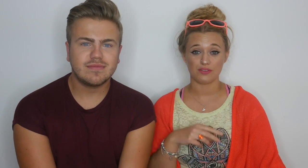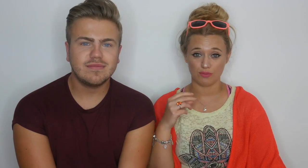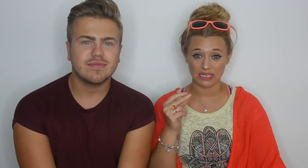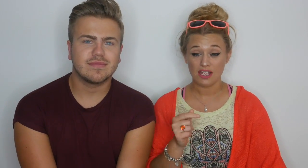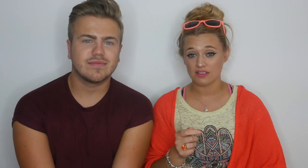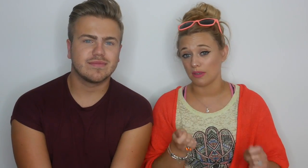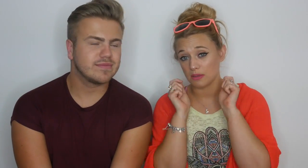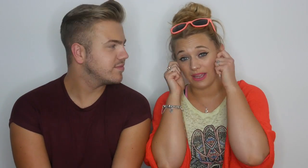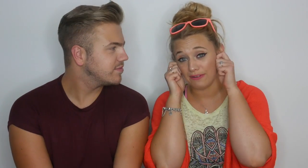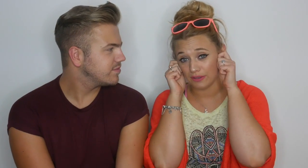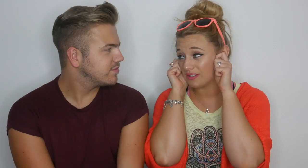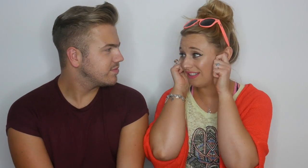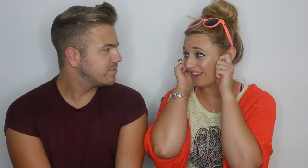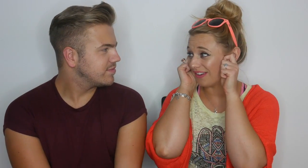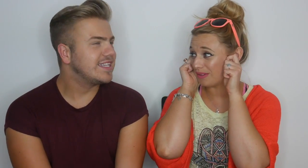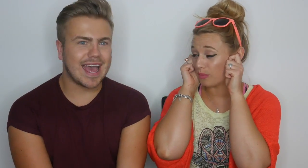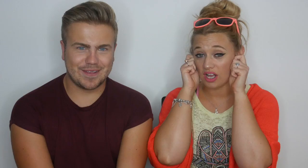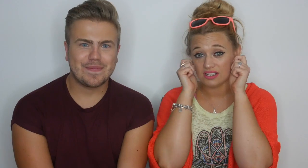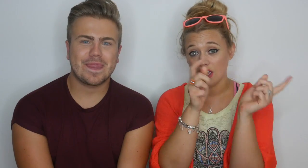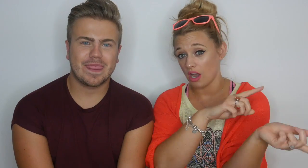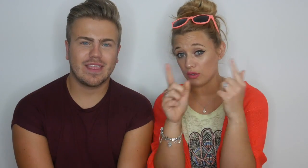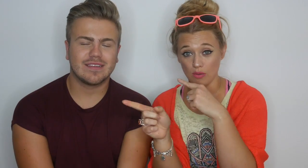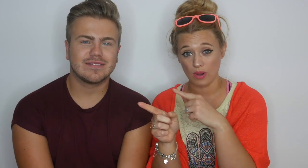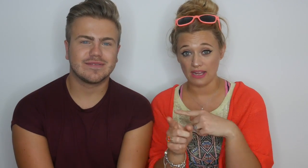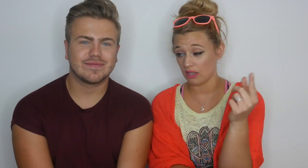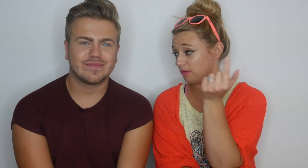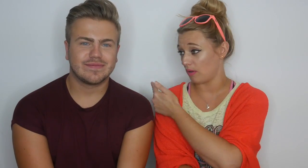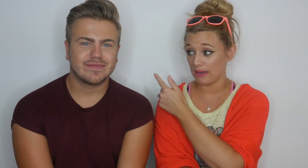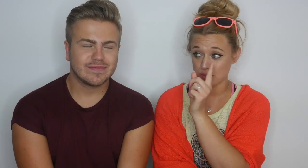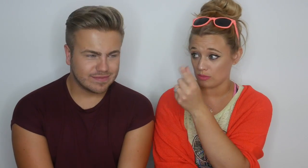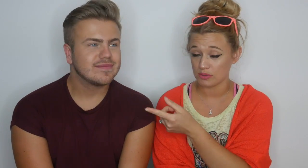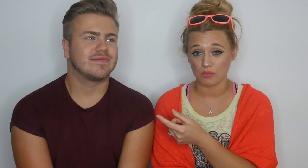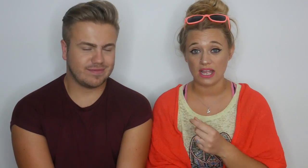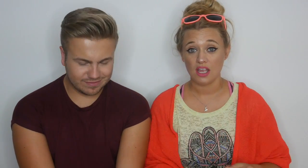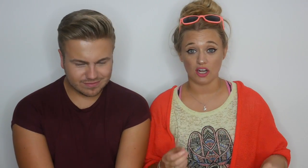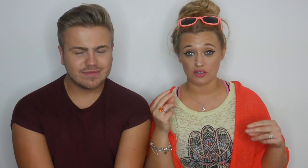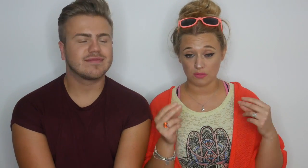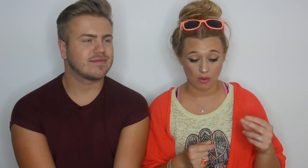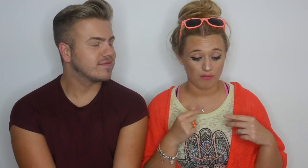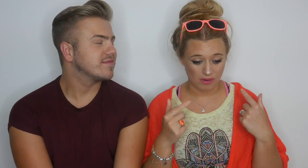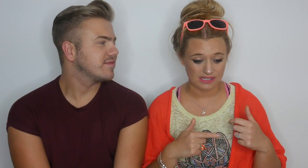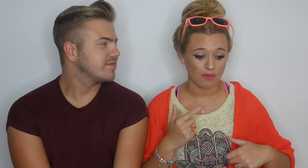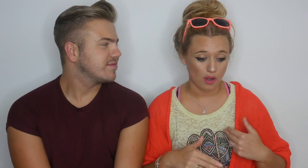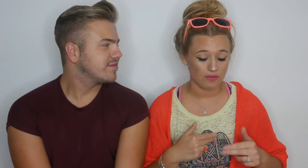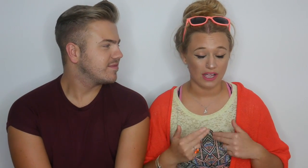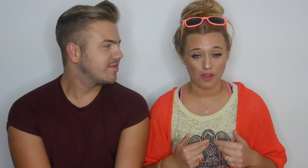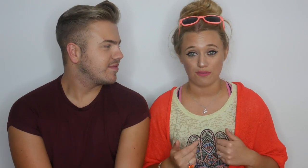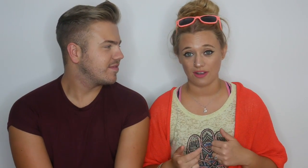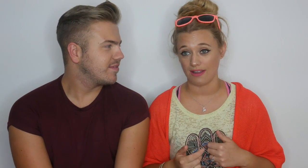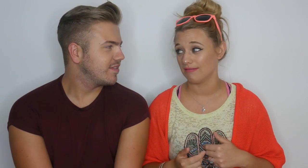Sometimes I put headphones in, don't I? I'll go away in my bedroom or somewhere and just go over it myself over and over again.